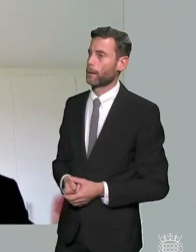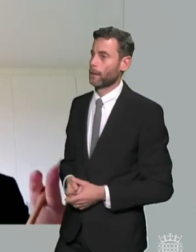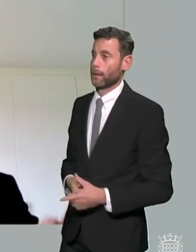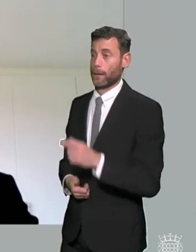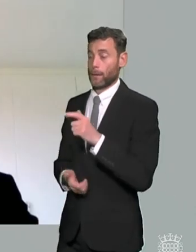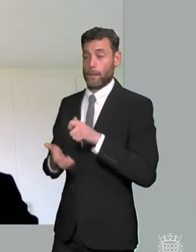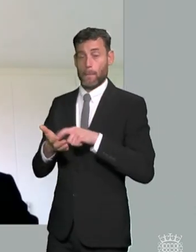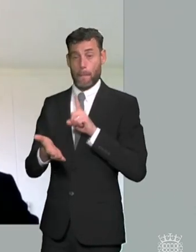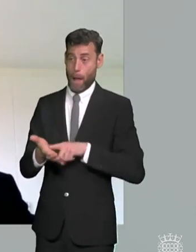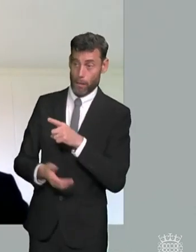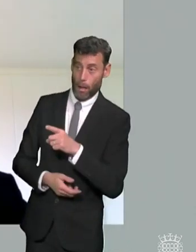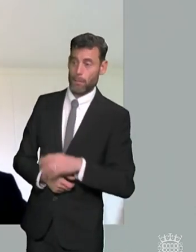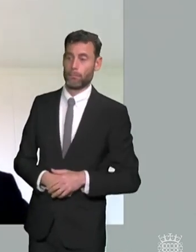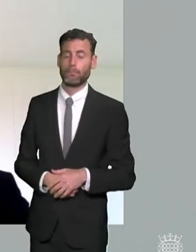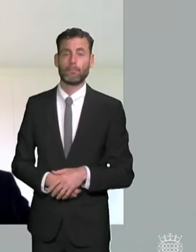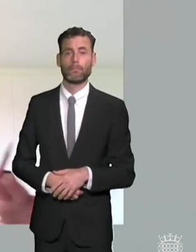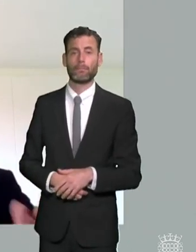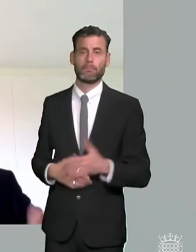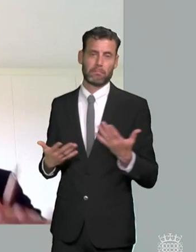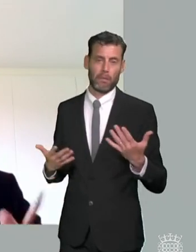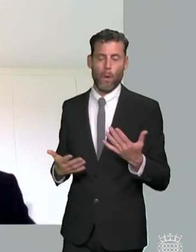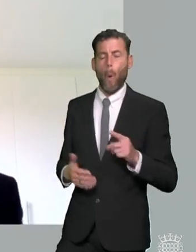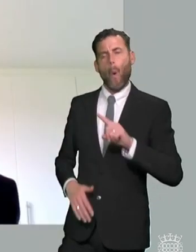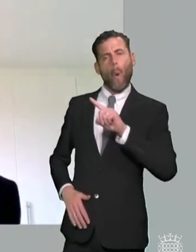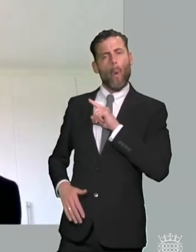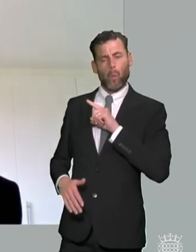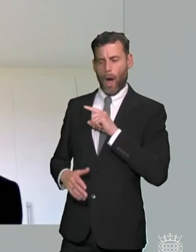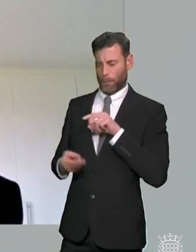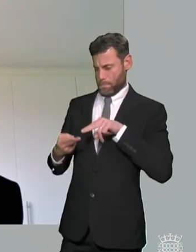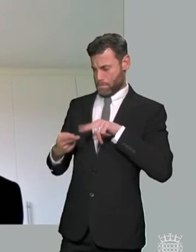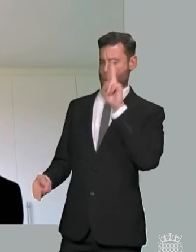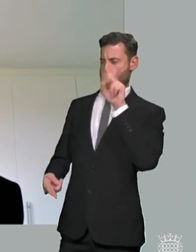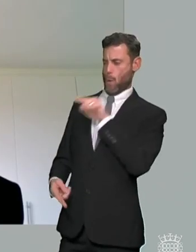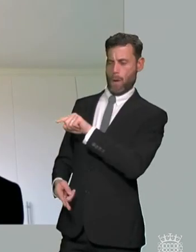what ali said about the underlying um trends and numbers but in terms of the one thing i think i'd